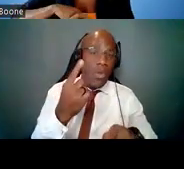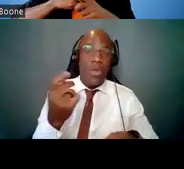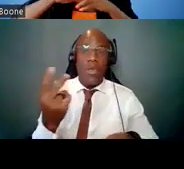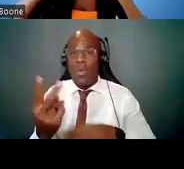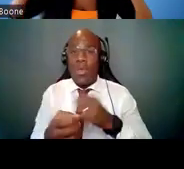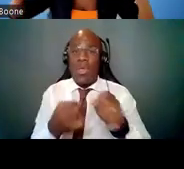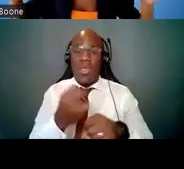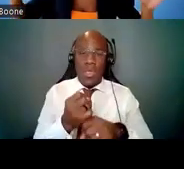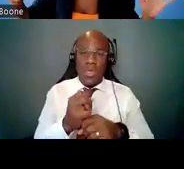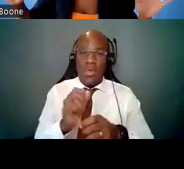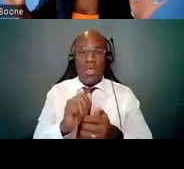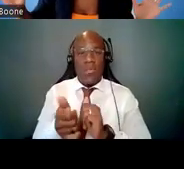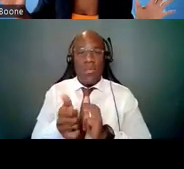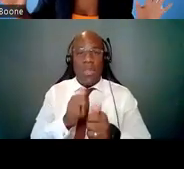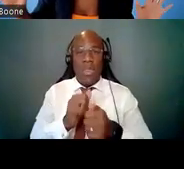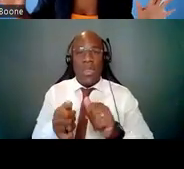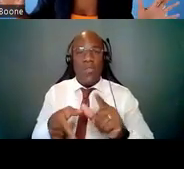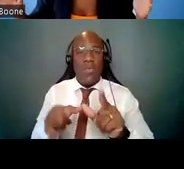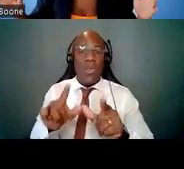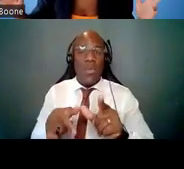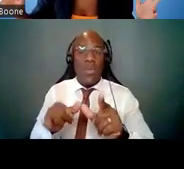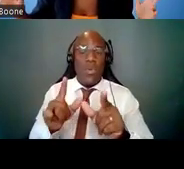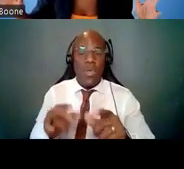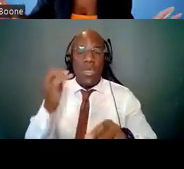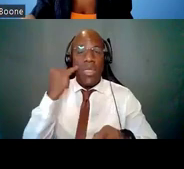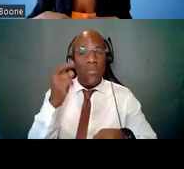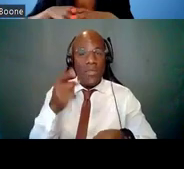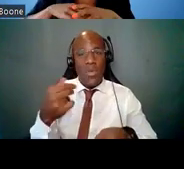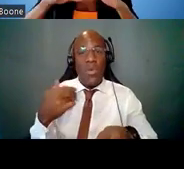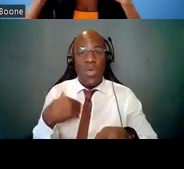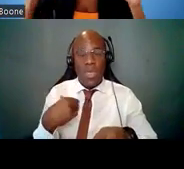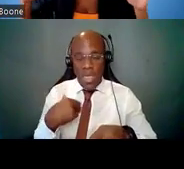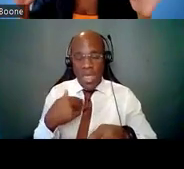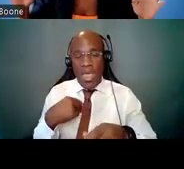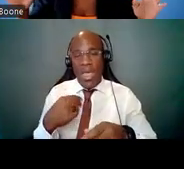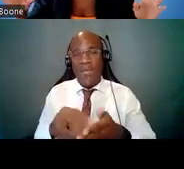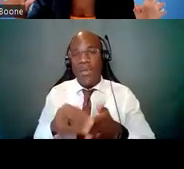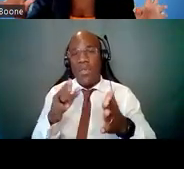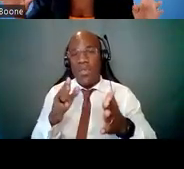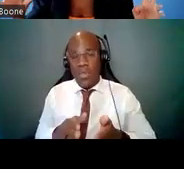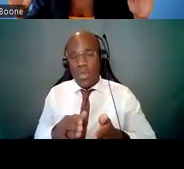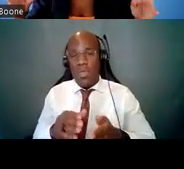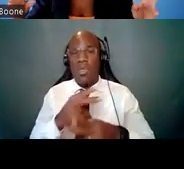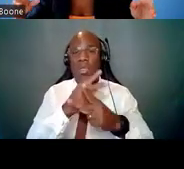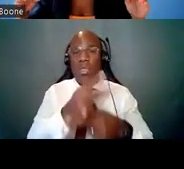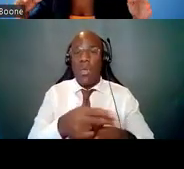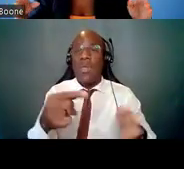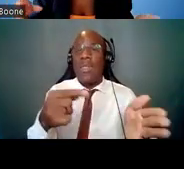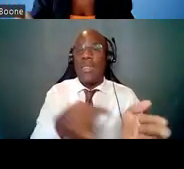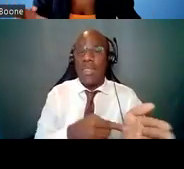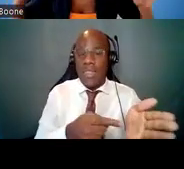for as long as you have eligible student loan debt, and as long as an NIH institute or center wants to support you.